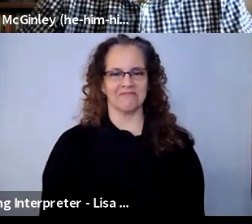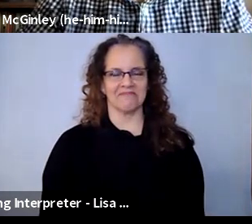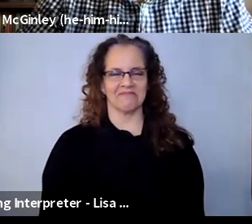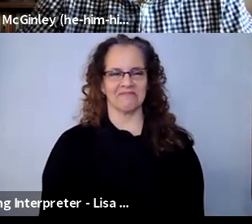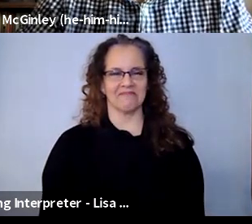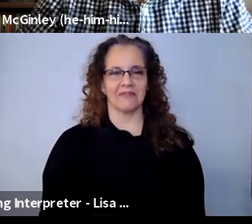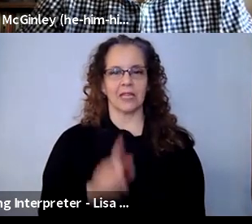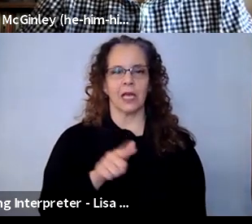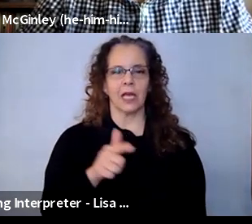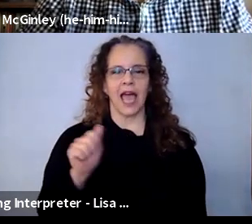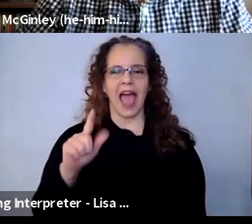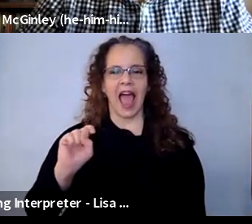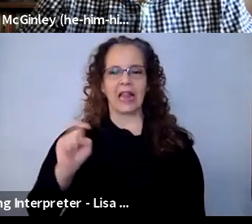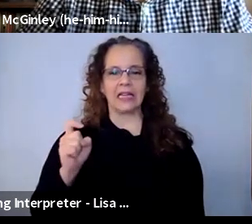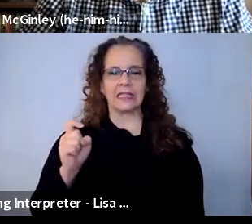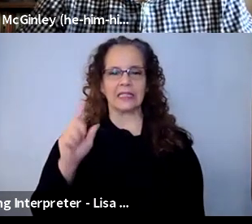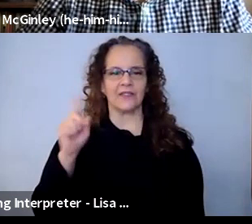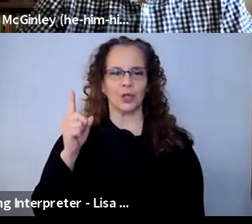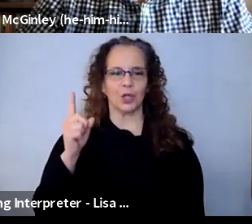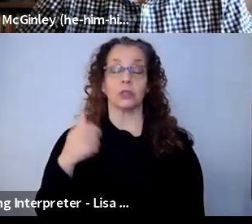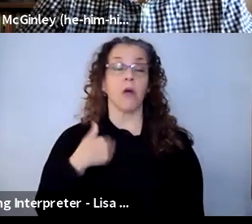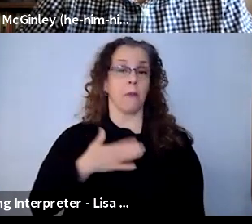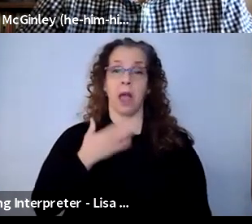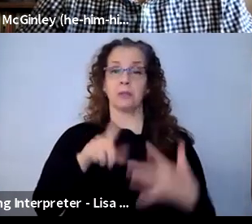looks like Alex is going. Alex Santiago-Jirau: Yeah, happy to jump in. I mean, we could